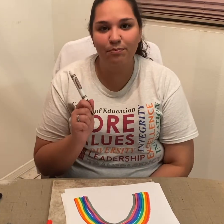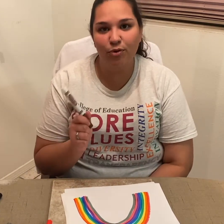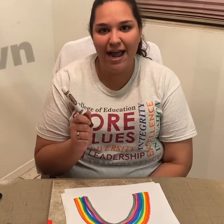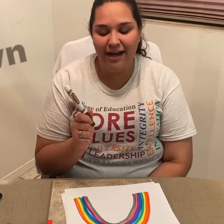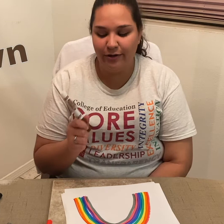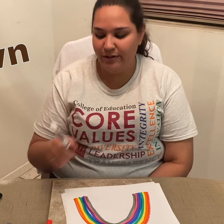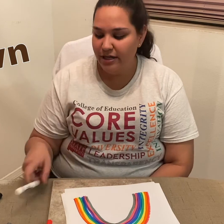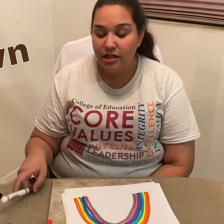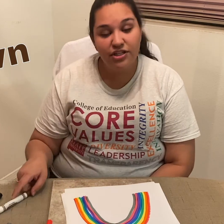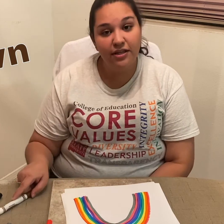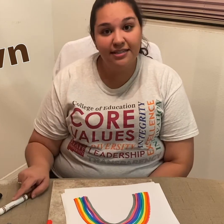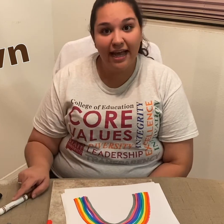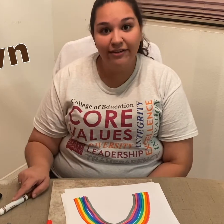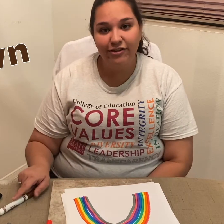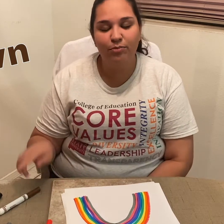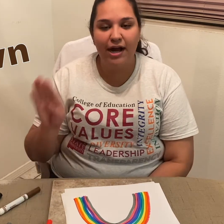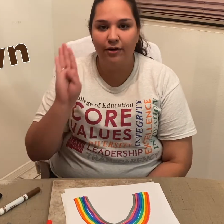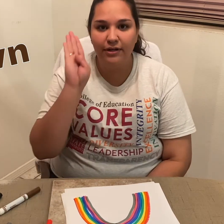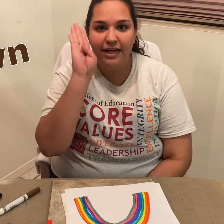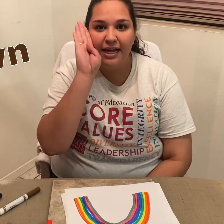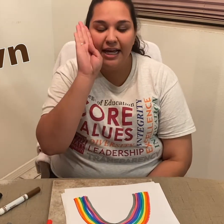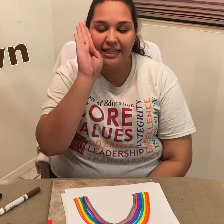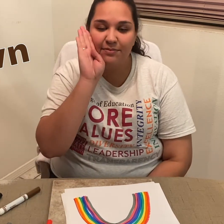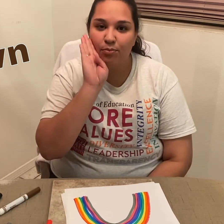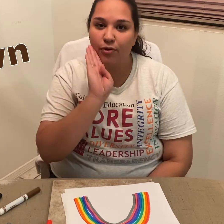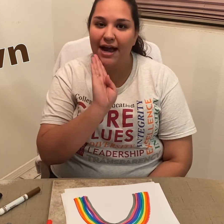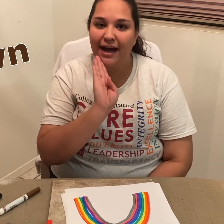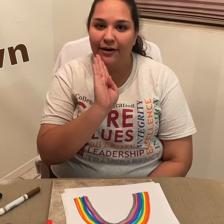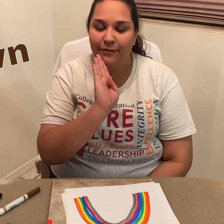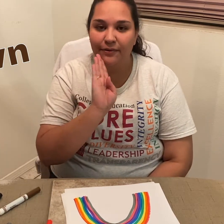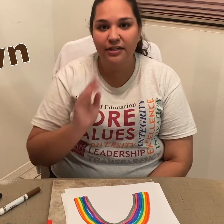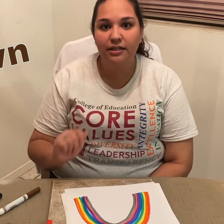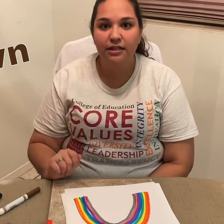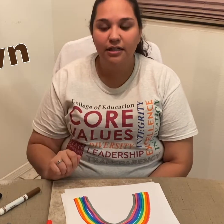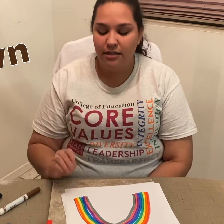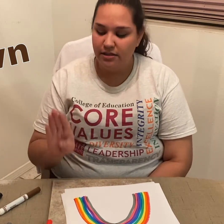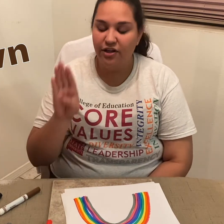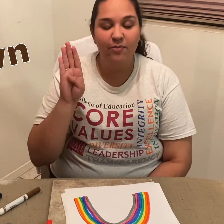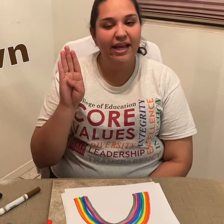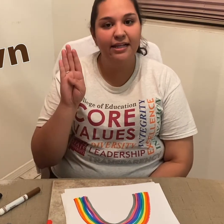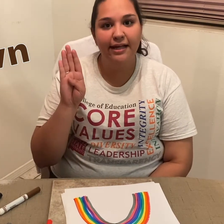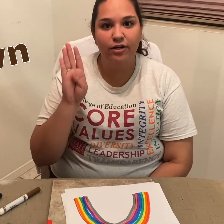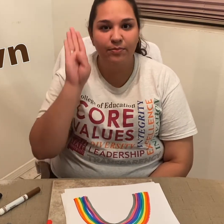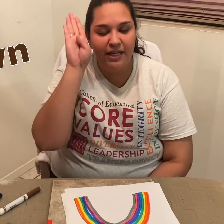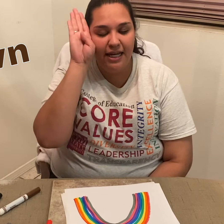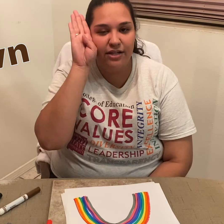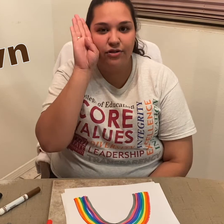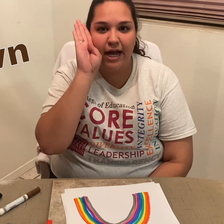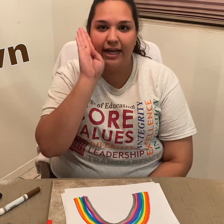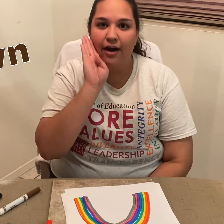brown. So, the sign for brown is: *signs 'brown'* So, you make a letter 'b' and drag it